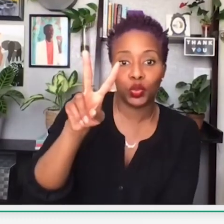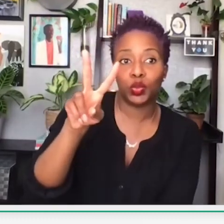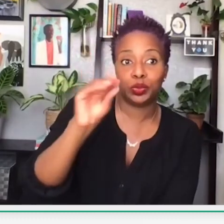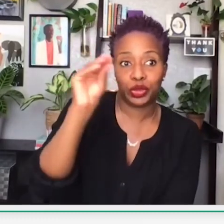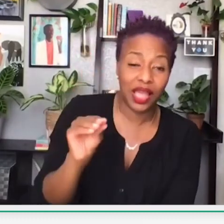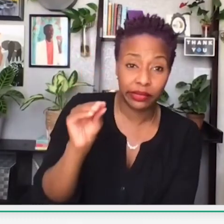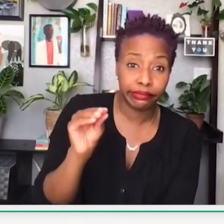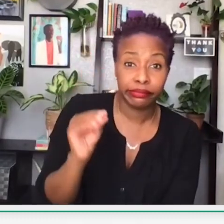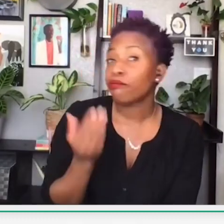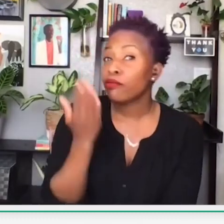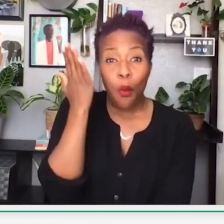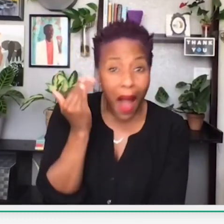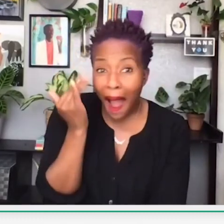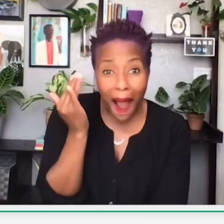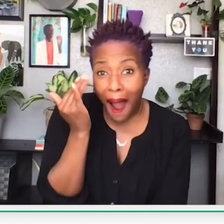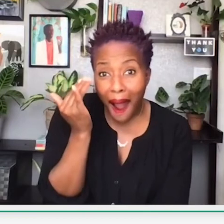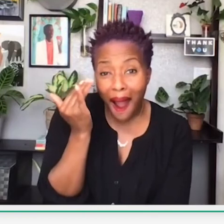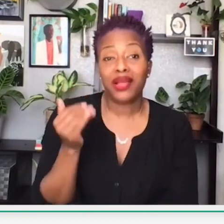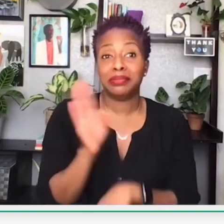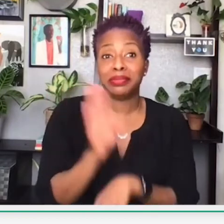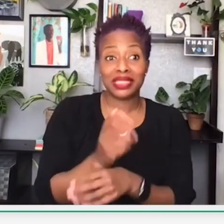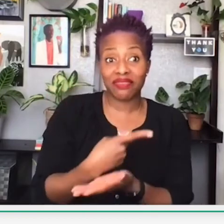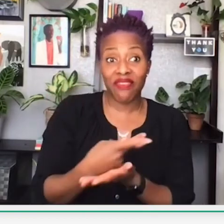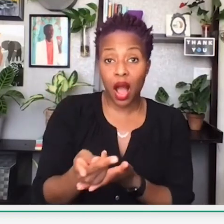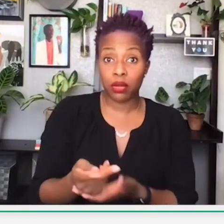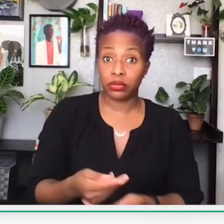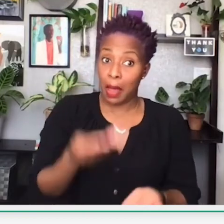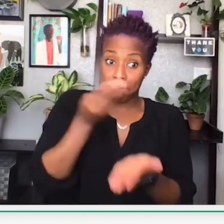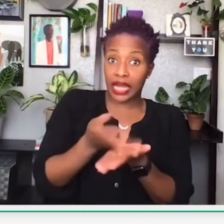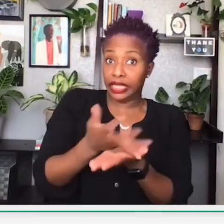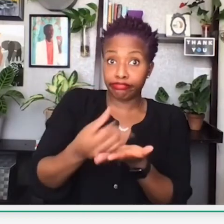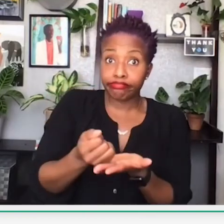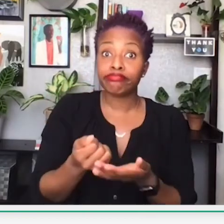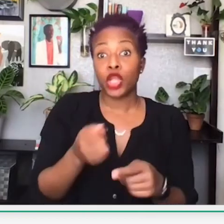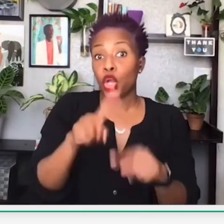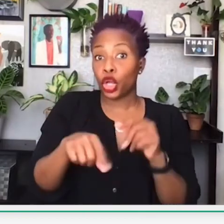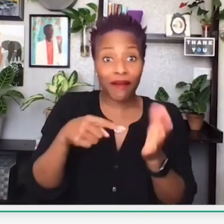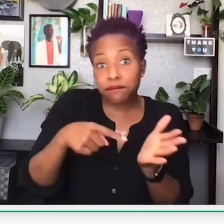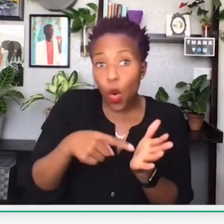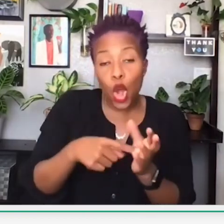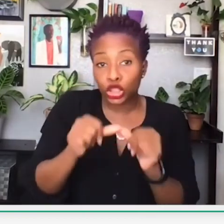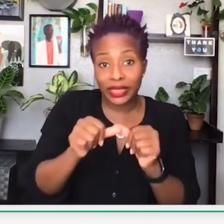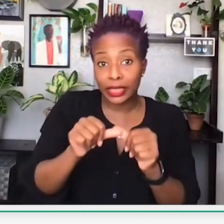We had another decline, which was 32%. And the reason why businesses were not able to